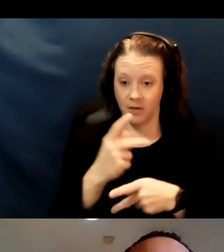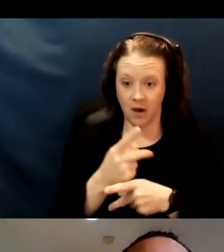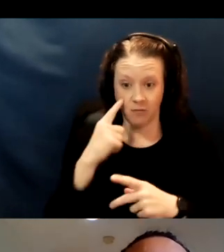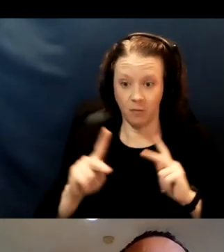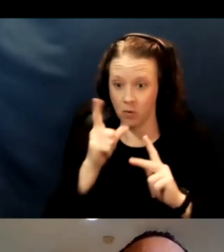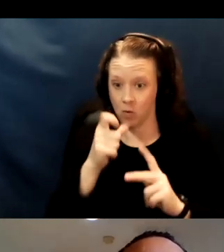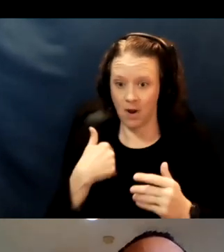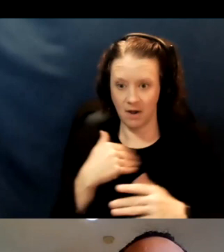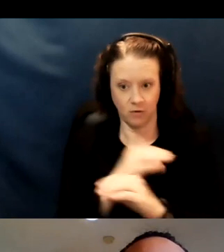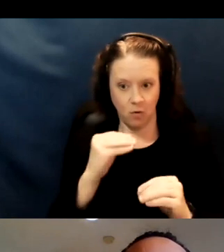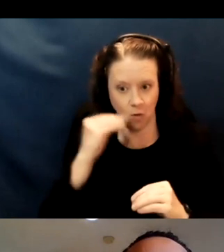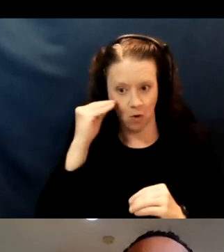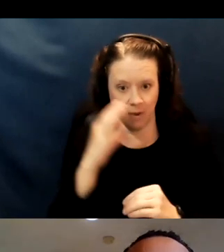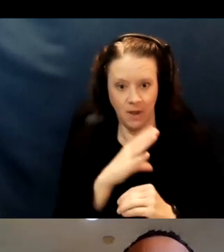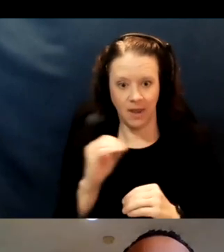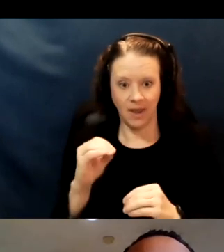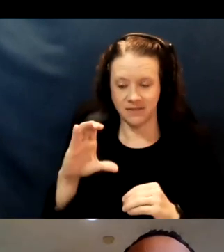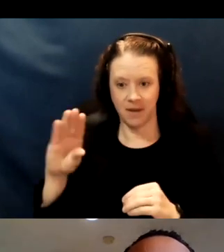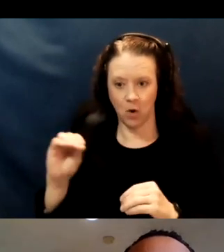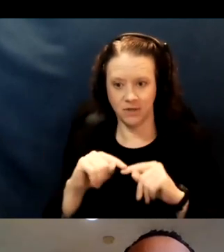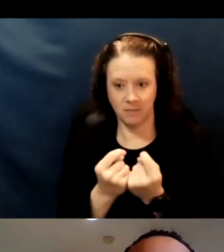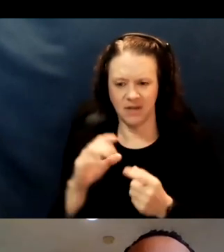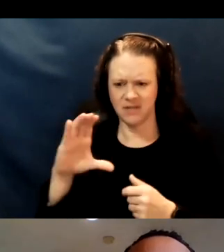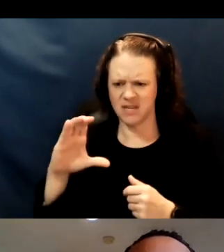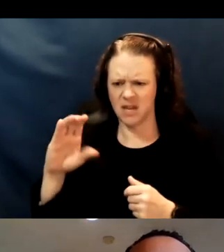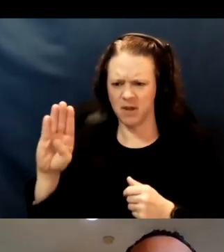And by CBO, I'm talking about community based organizations.